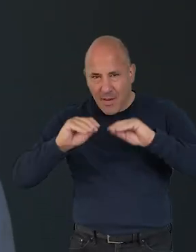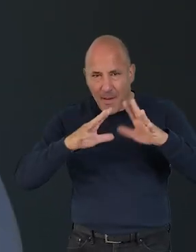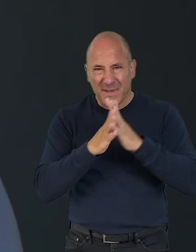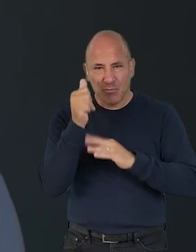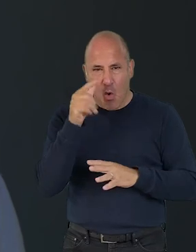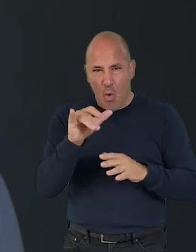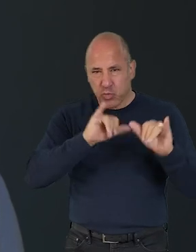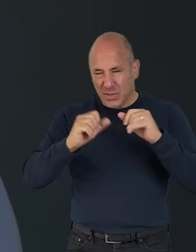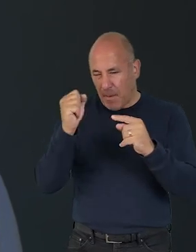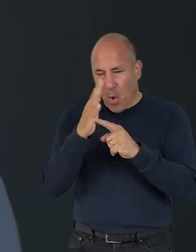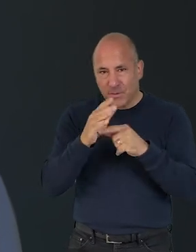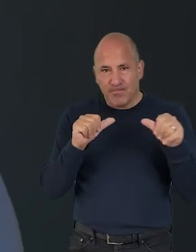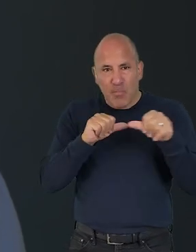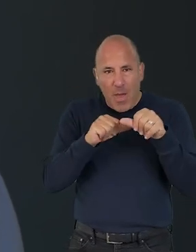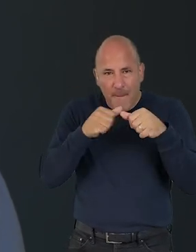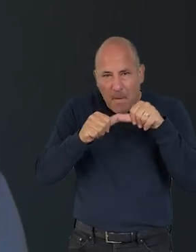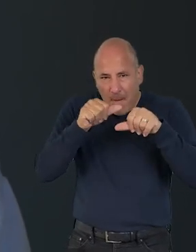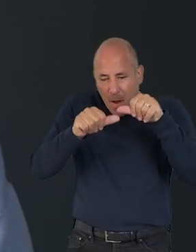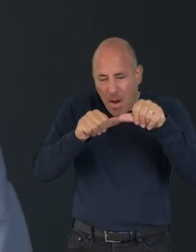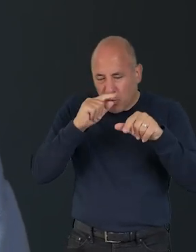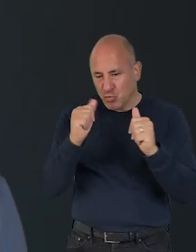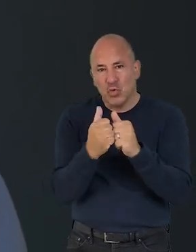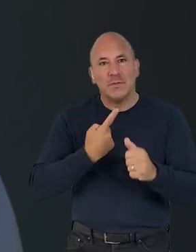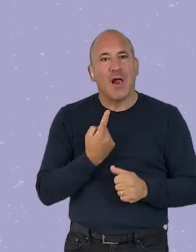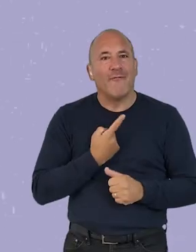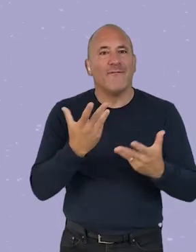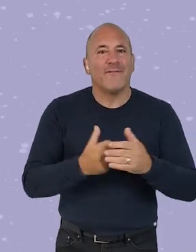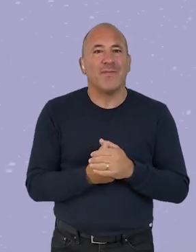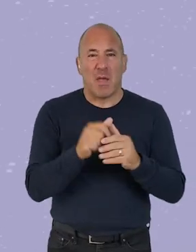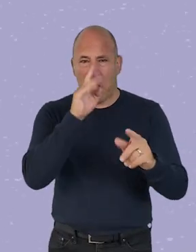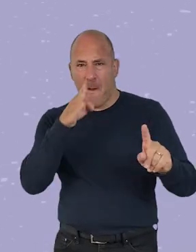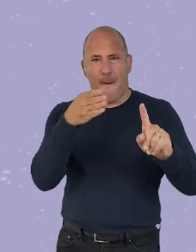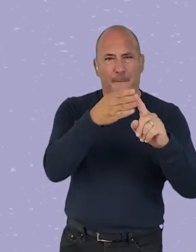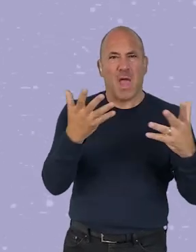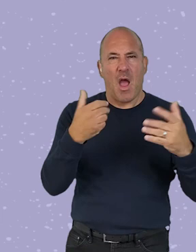how important smaller steps are in figuring out what might work for you. You might have a goal, say,